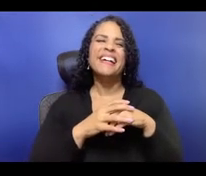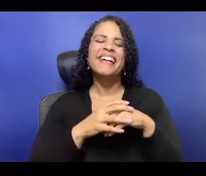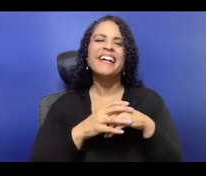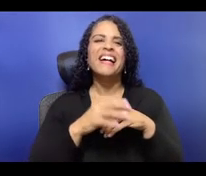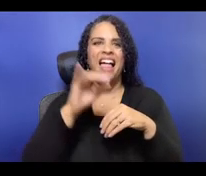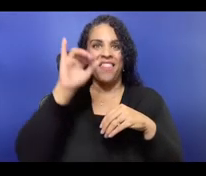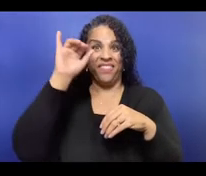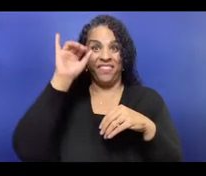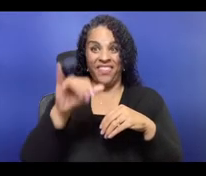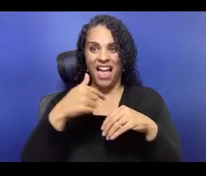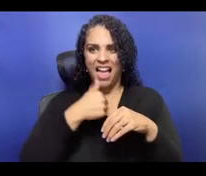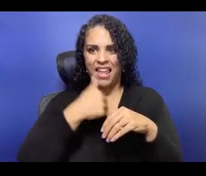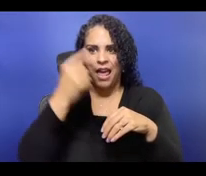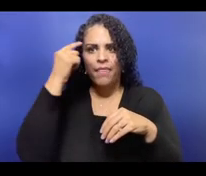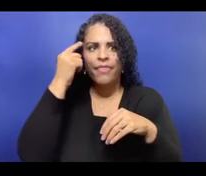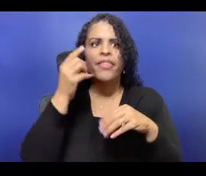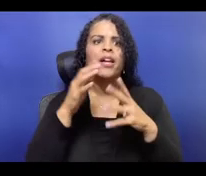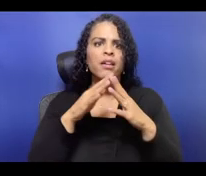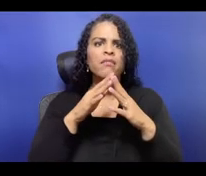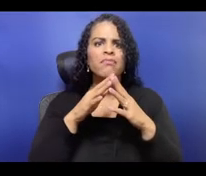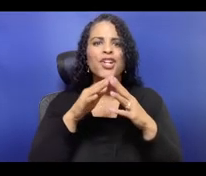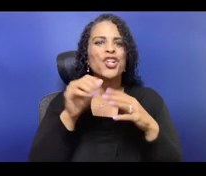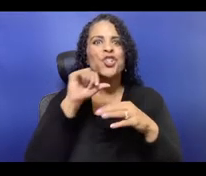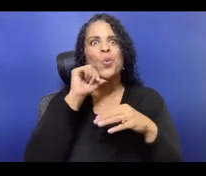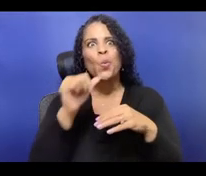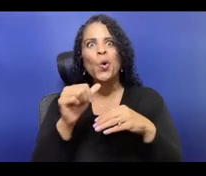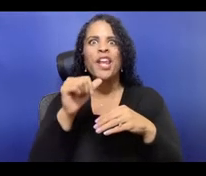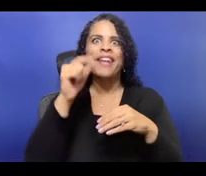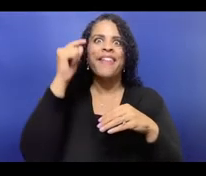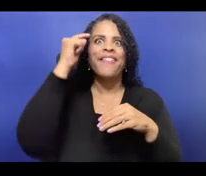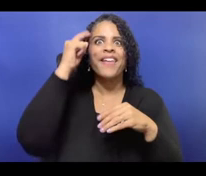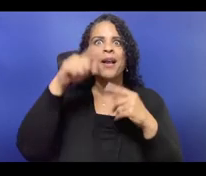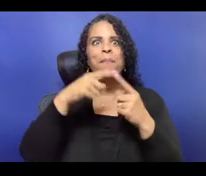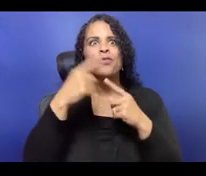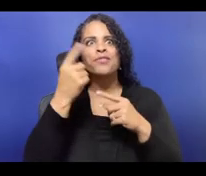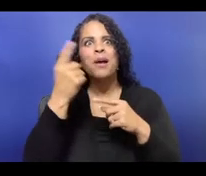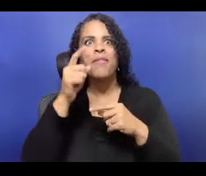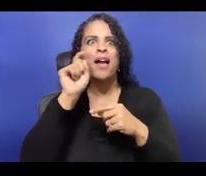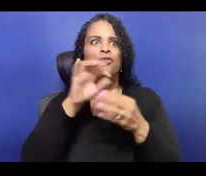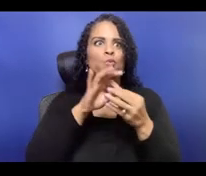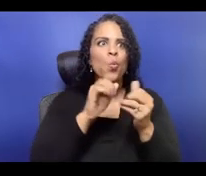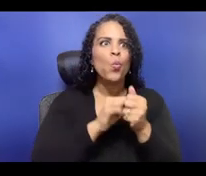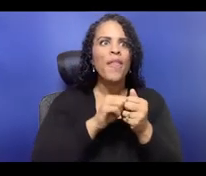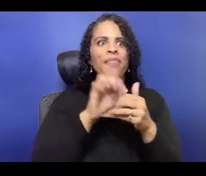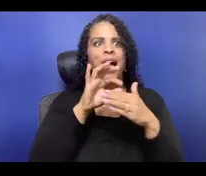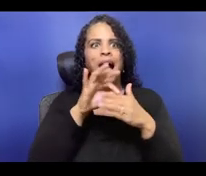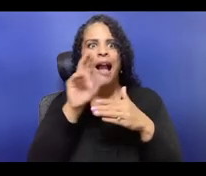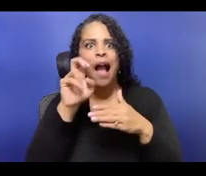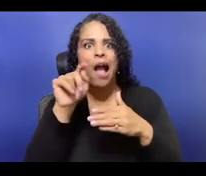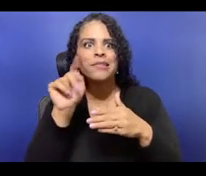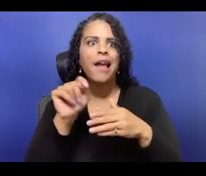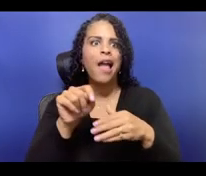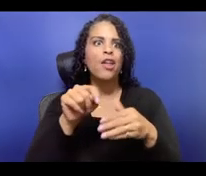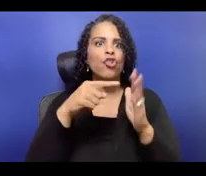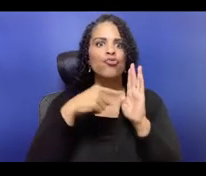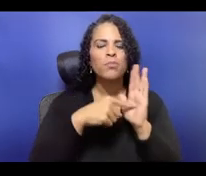how much of that was actually spent on artists? Sharing that information is transparent budgeting. You don't need to tell someone